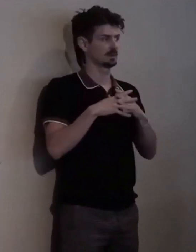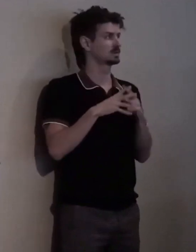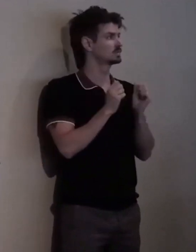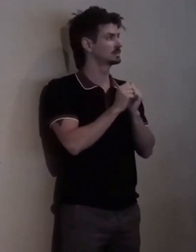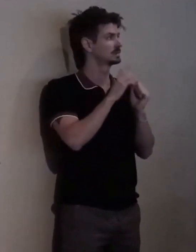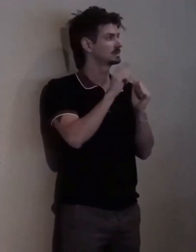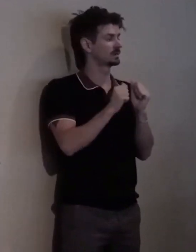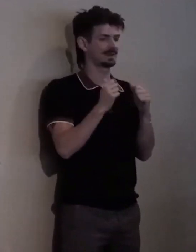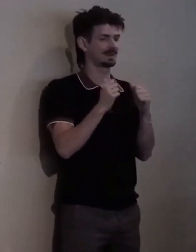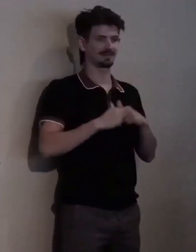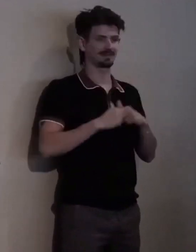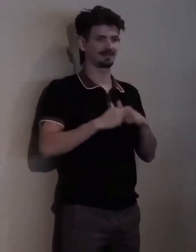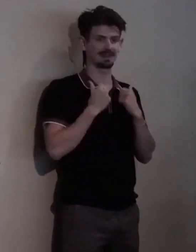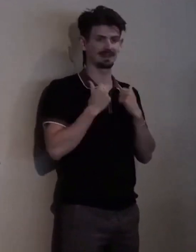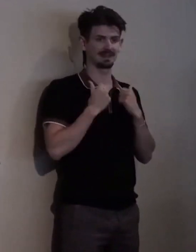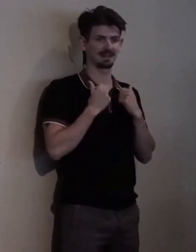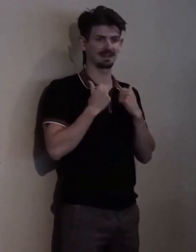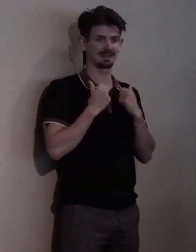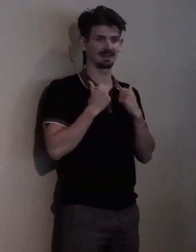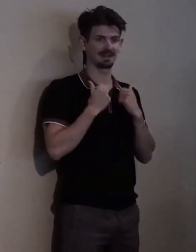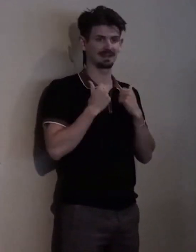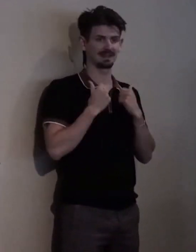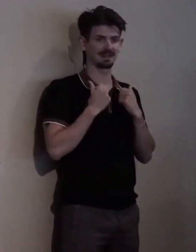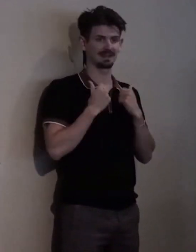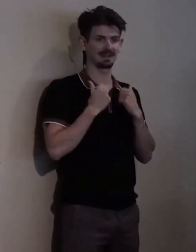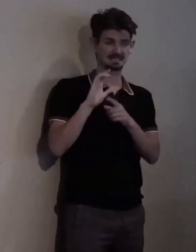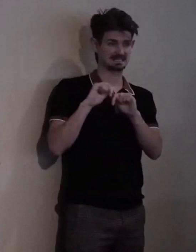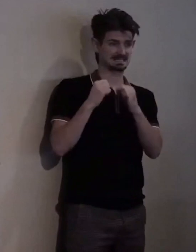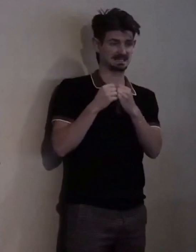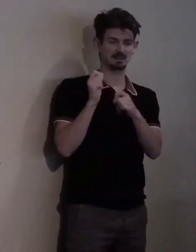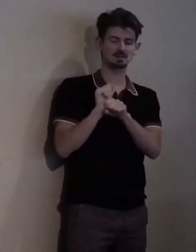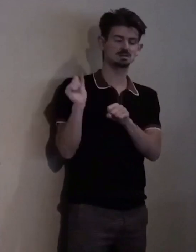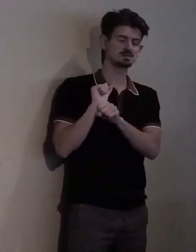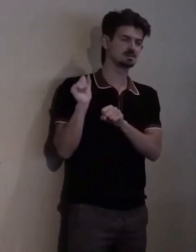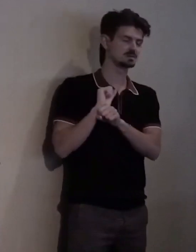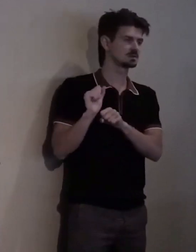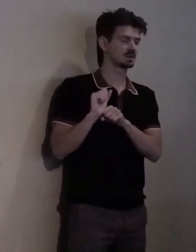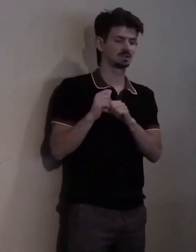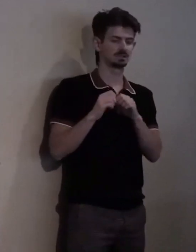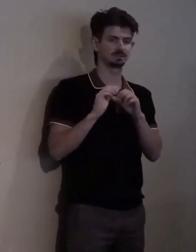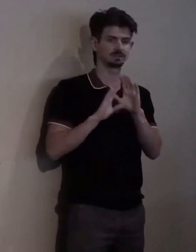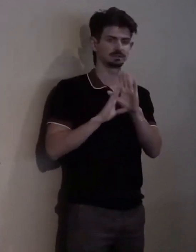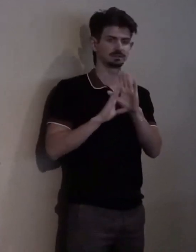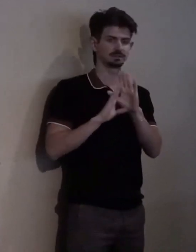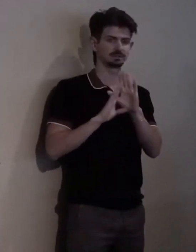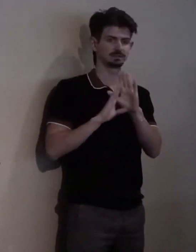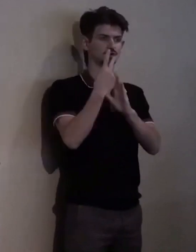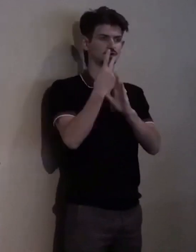CCDC team has worked tirelessly to create two programs that could help us get out of it.